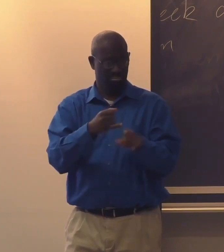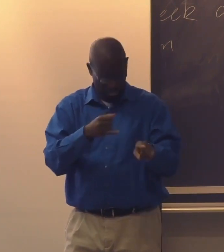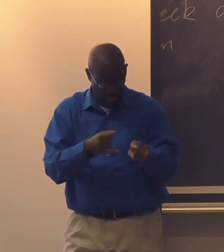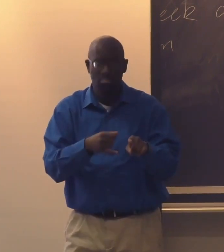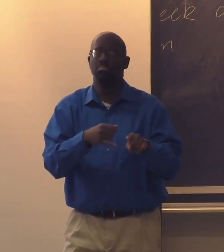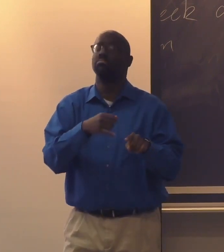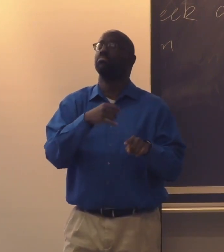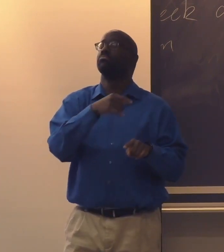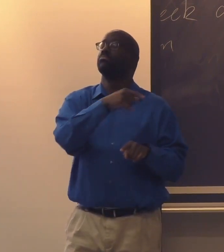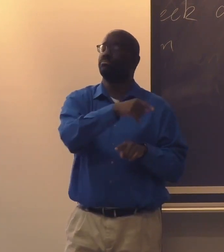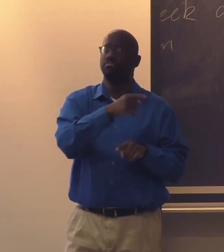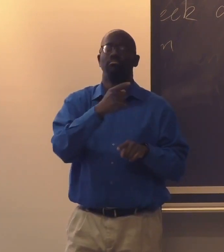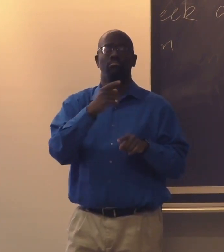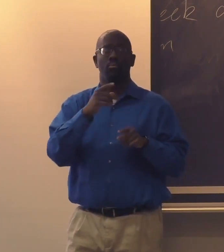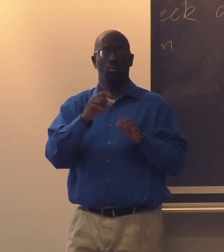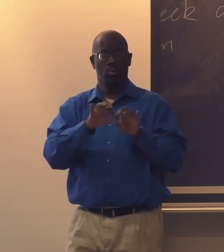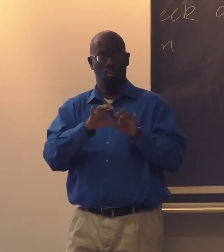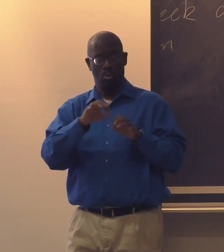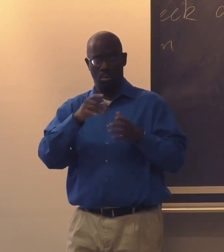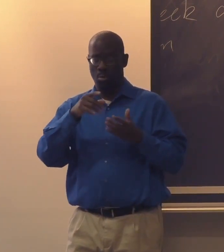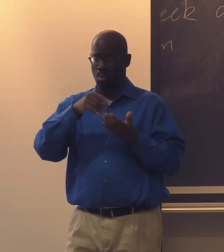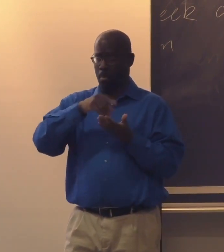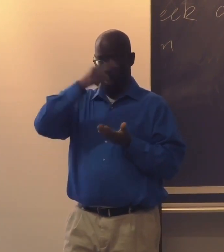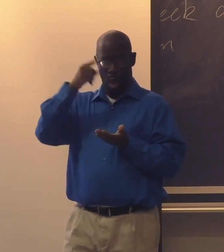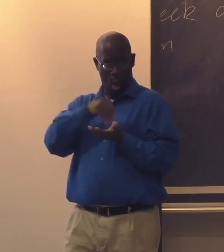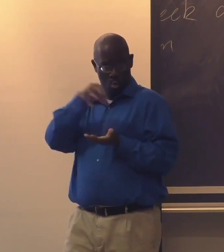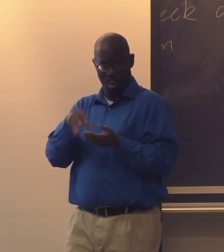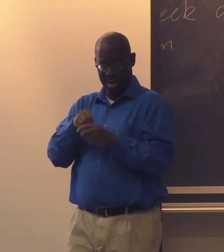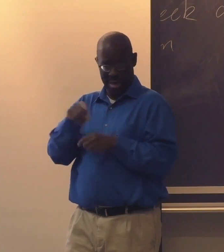So the Kentucky School for the Deaf